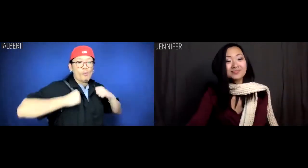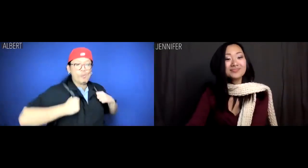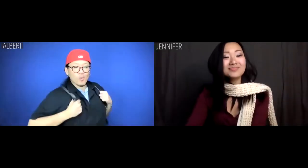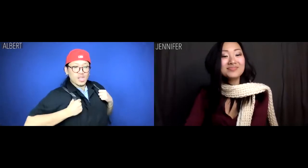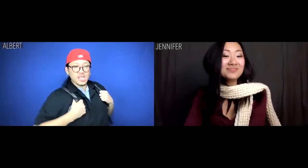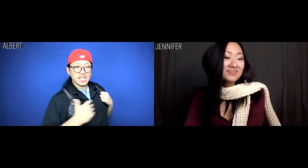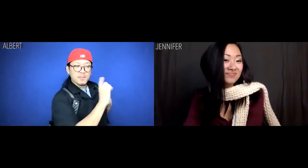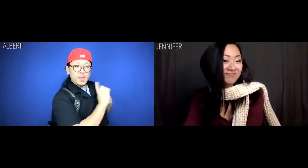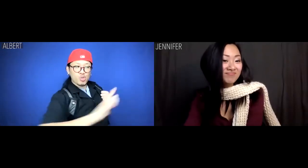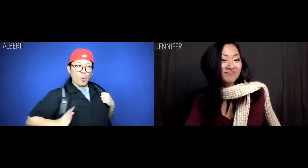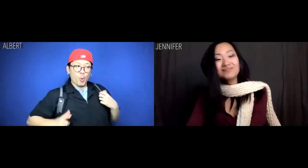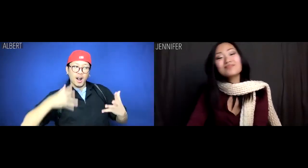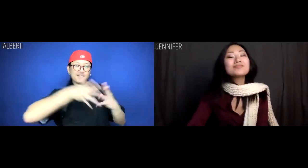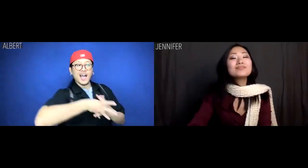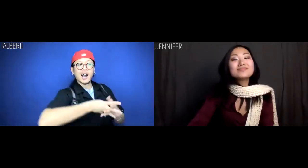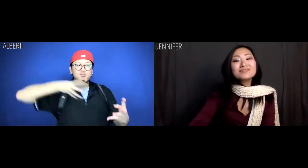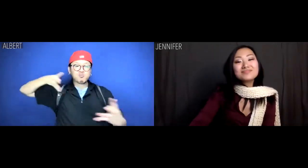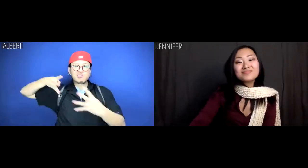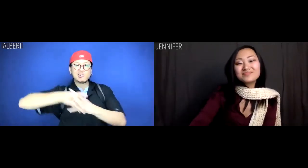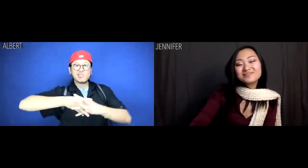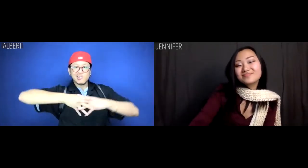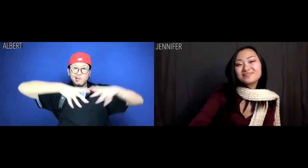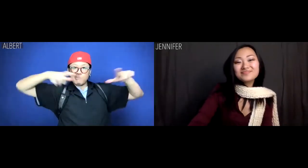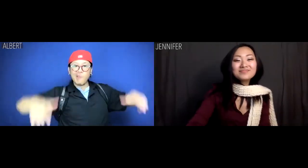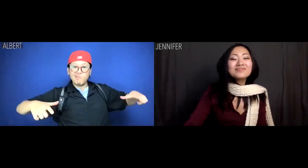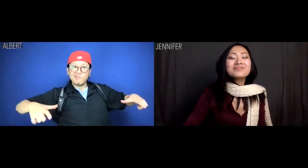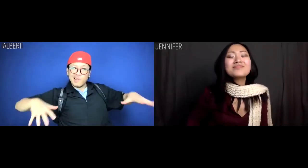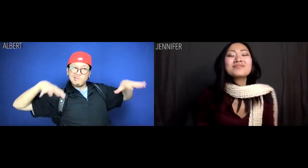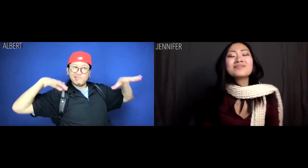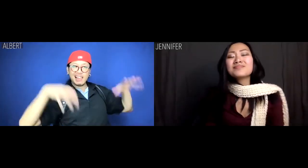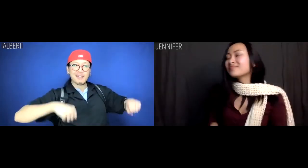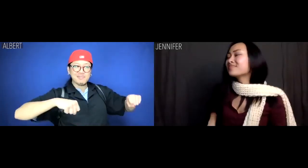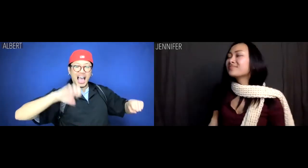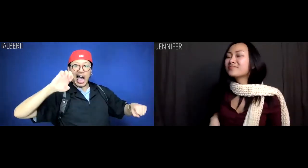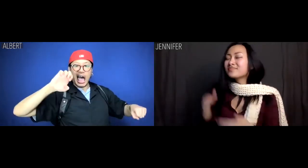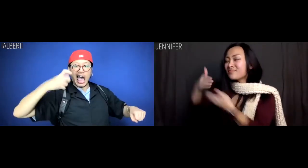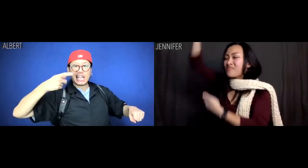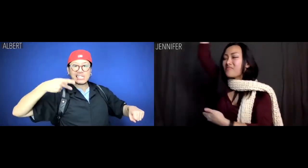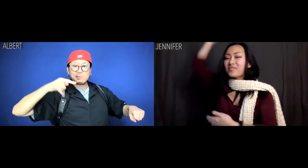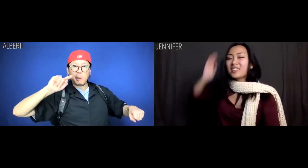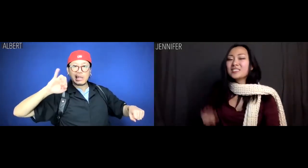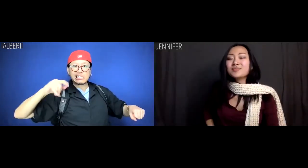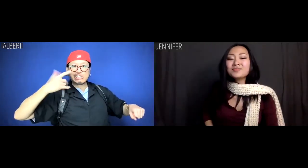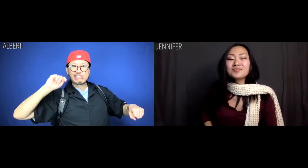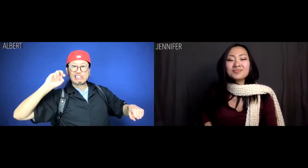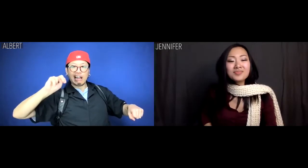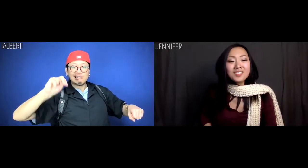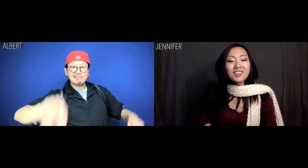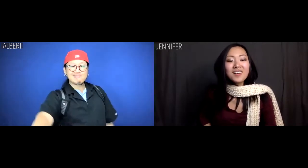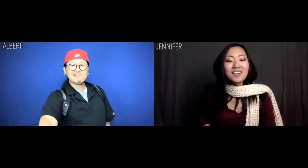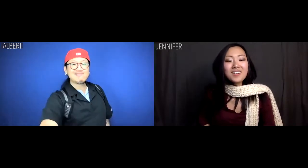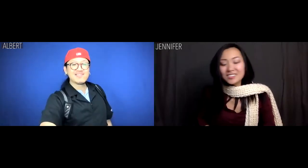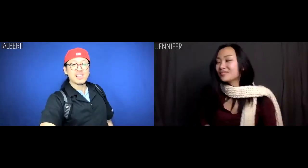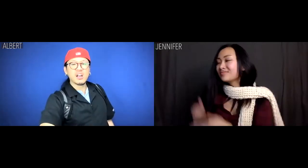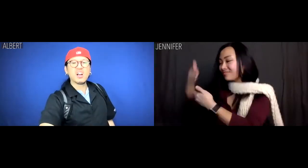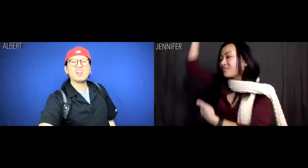Albert: I'm Lord Expat, Duke of Expattington.